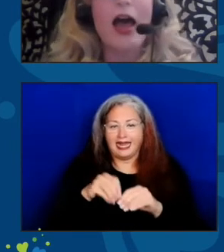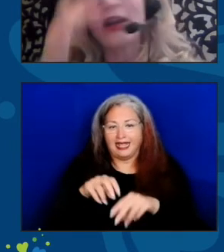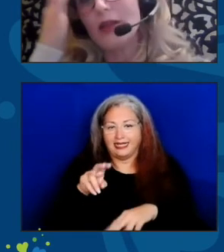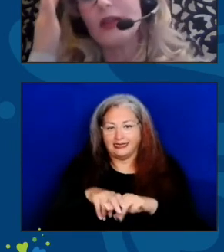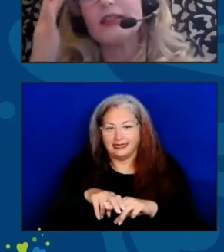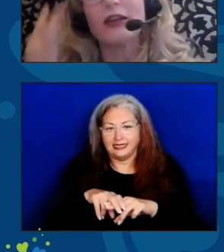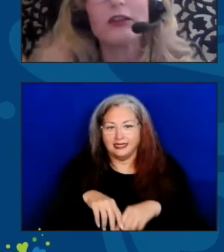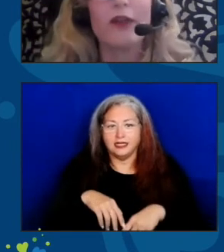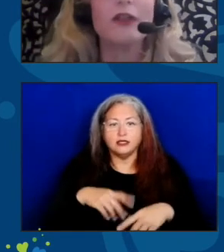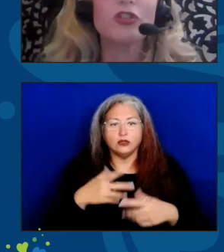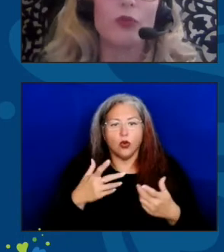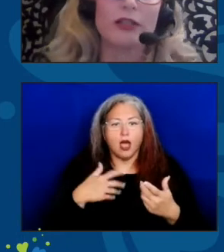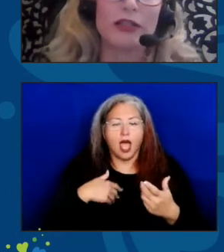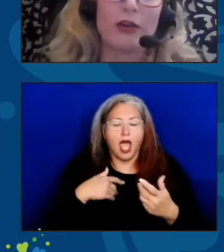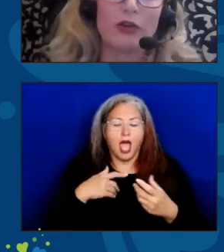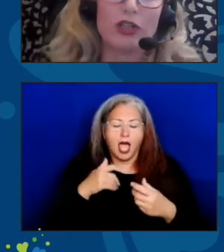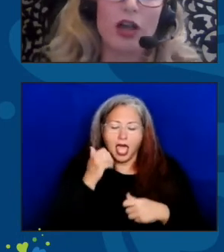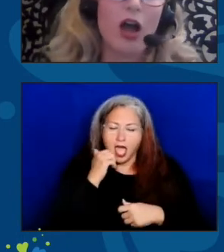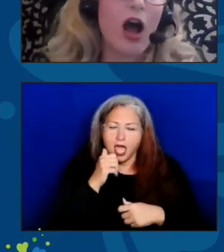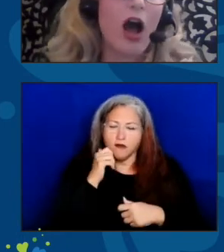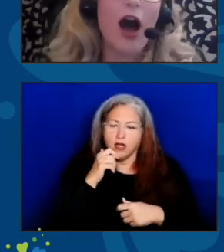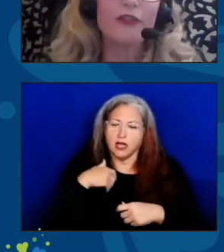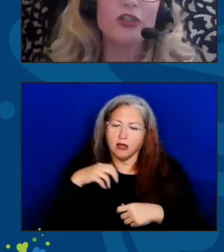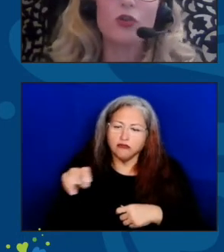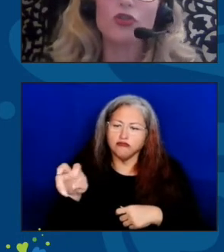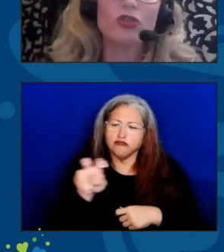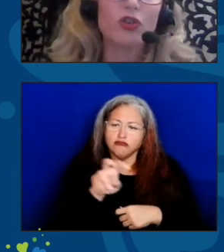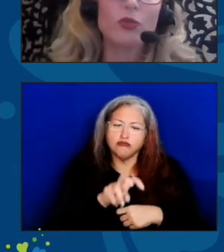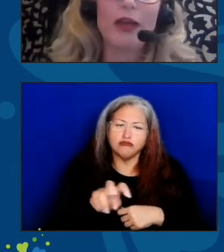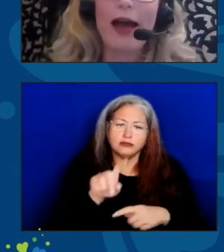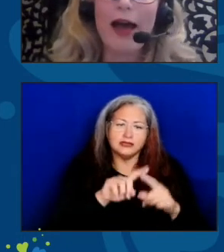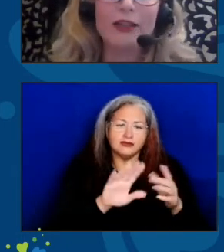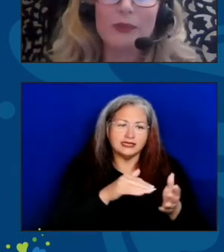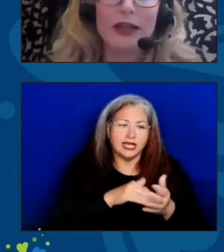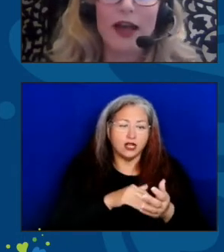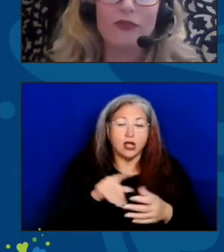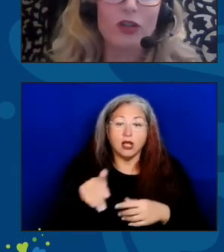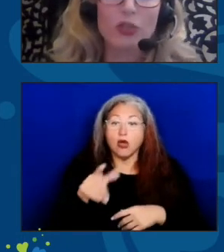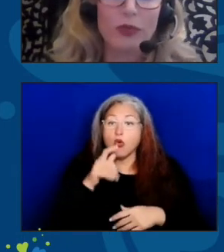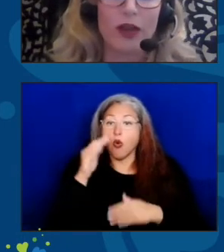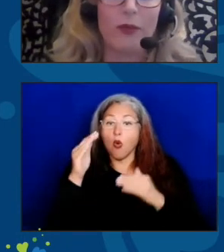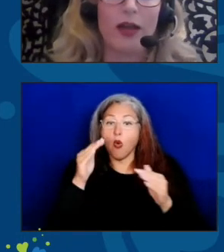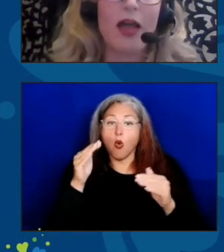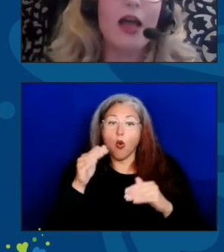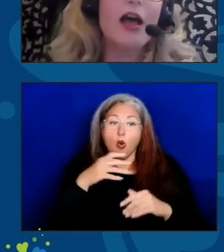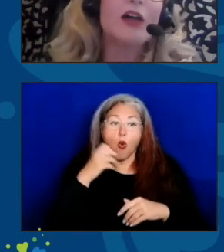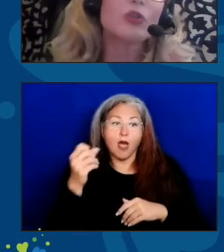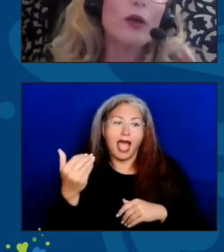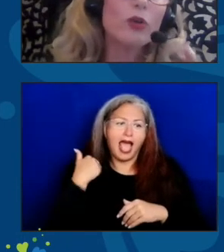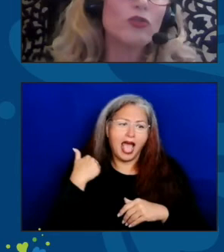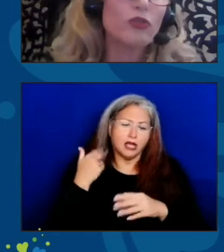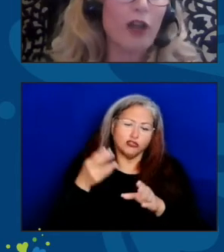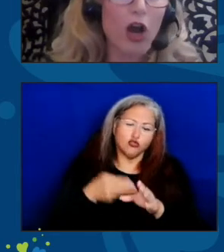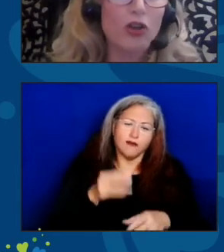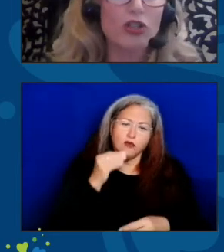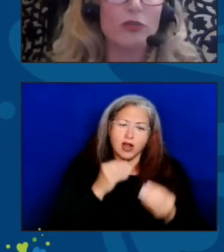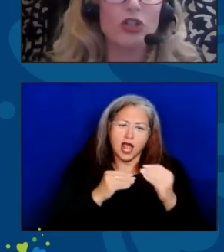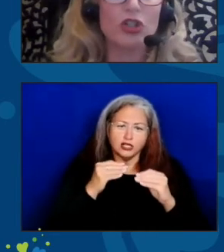And I made daily rounds to our centers. Often older adults would ask me to have lunch with them. So, I worked really hard to ensure